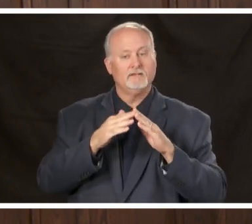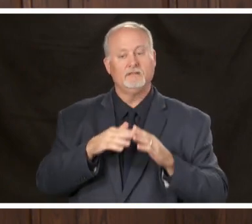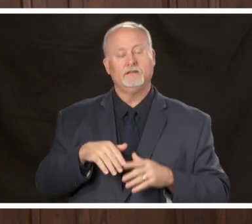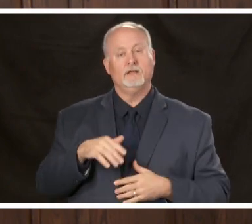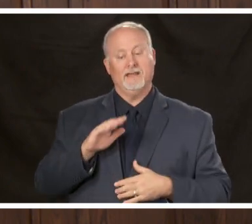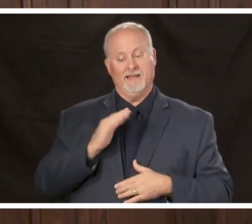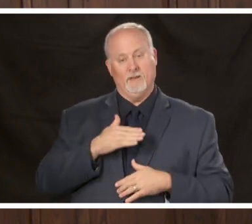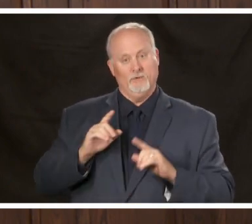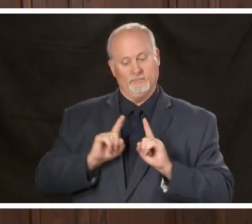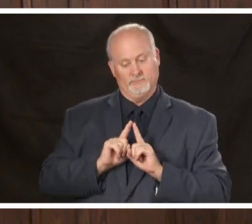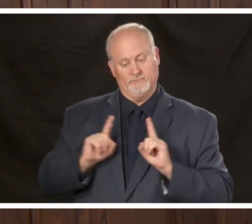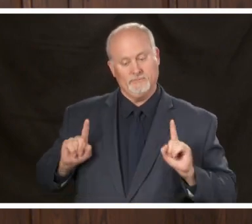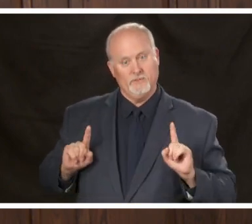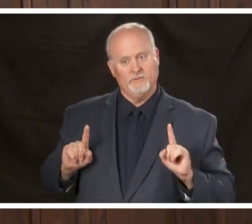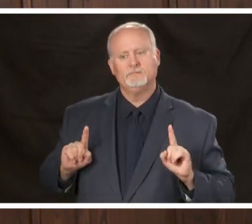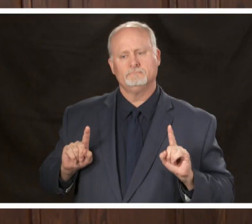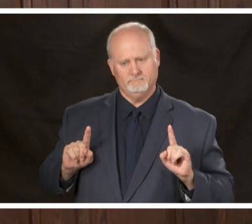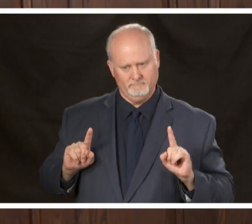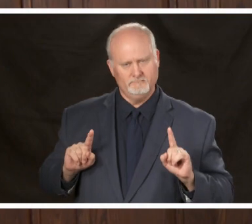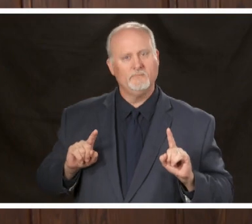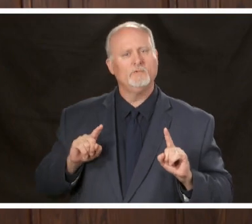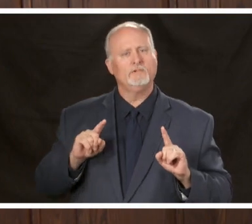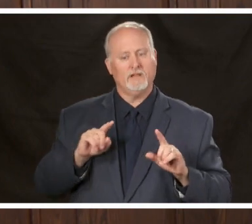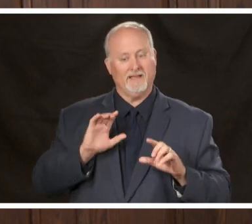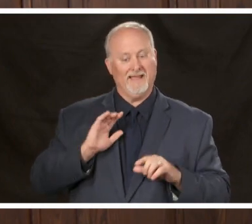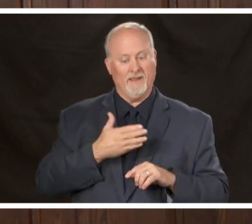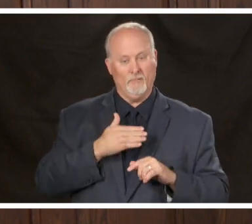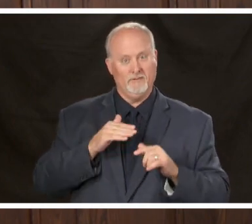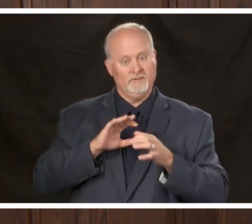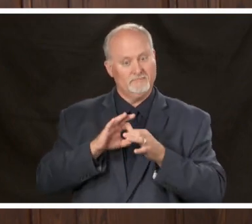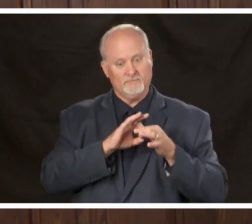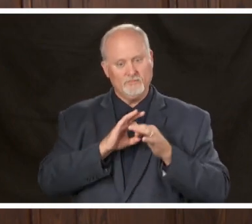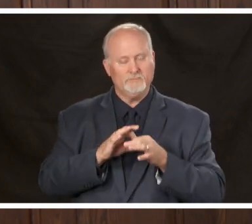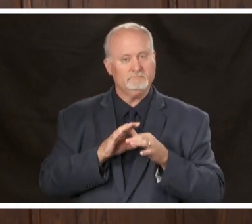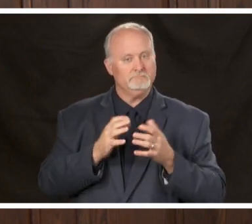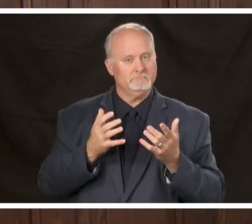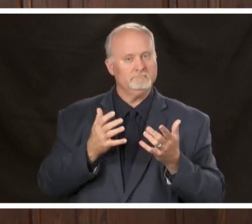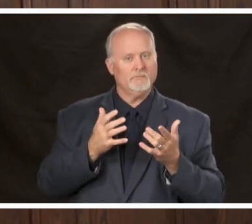been able to conduct this entire response in a virtual manner which we've